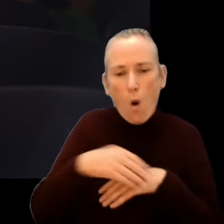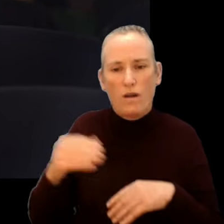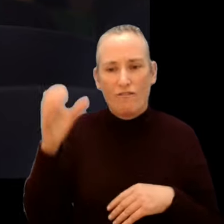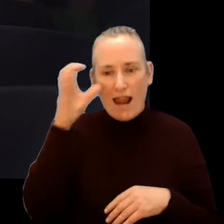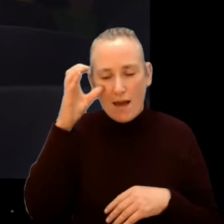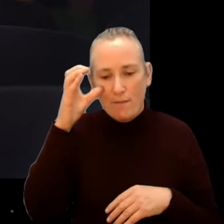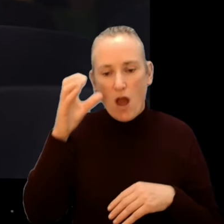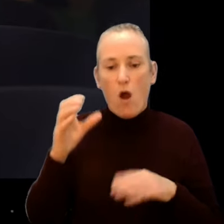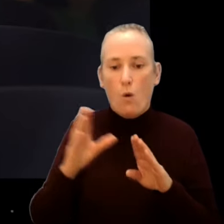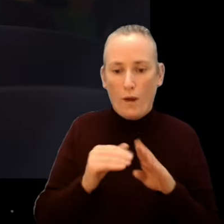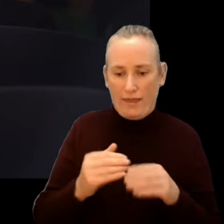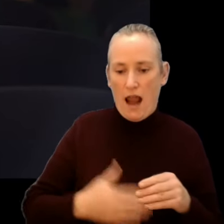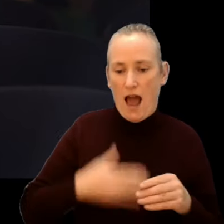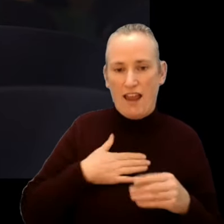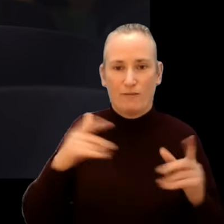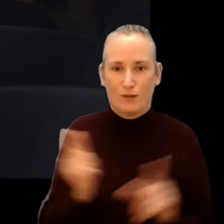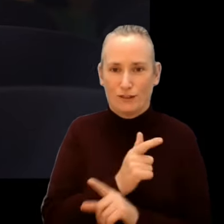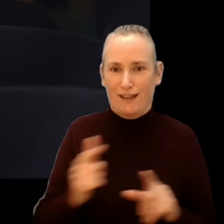with the all-enveloping feeling of a live music event.